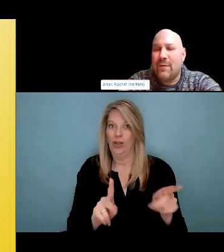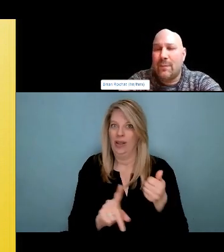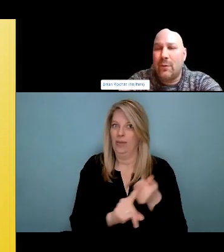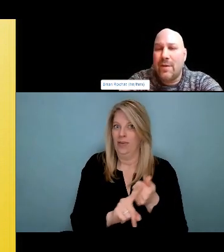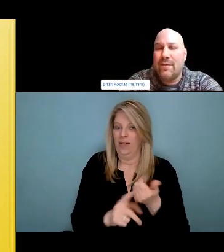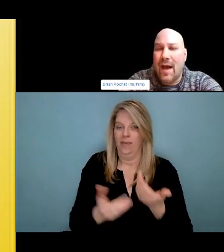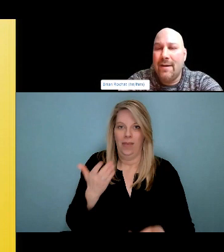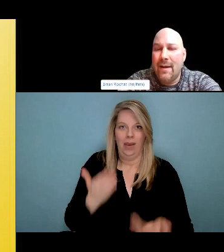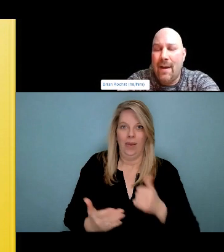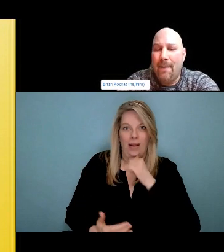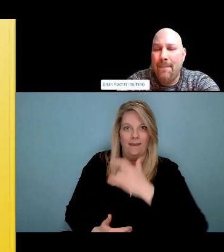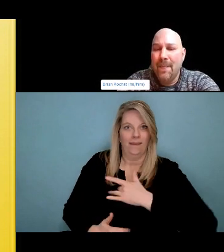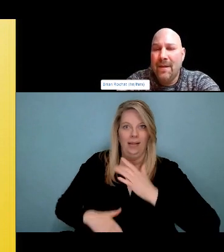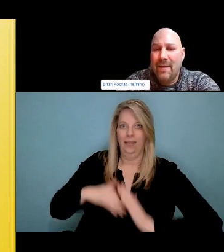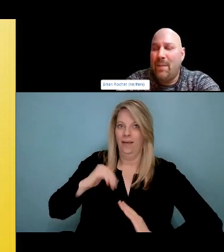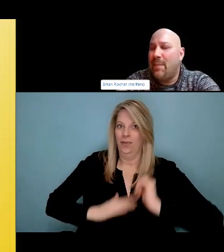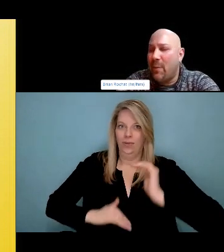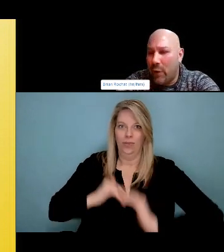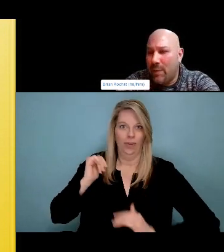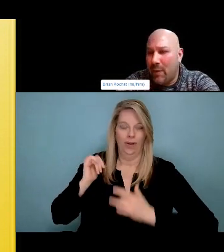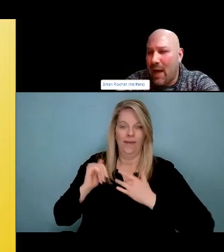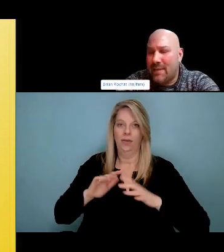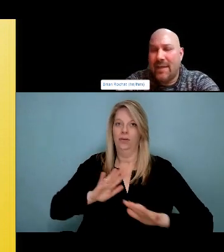it. Regardless of their relationship with substance.